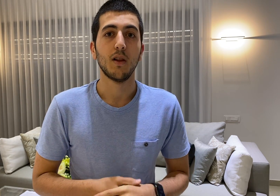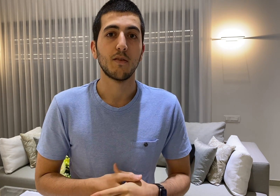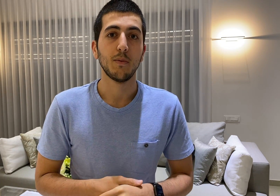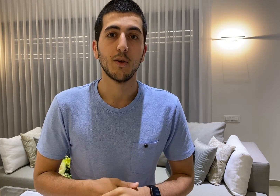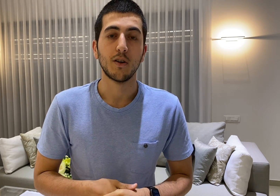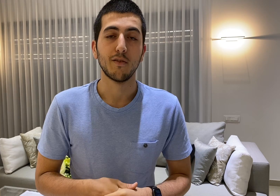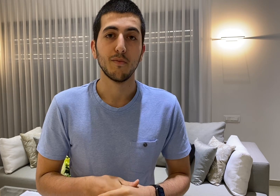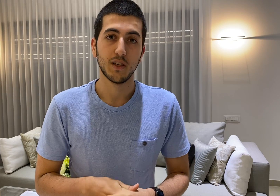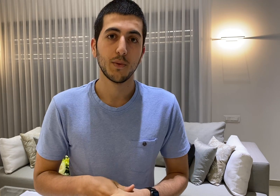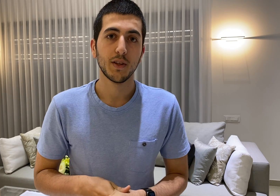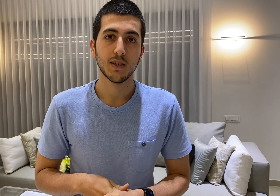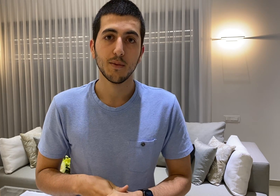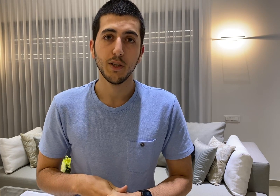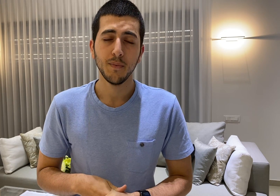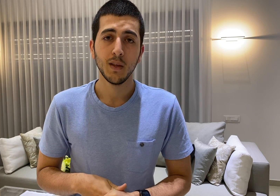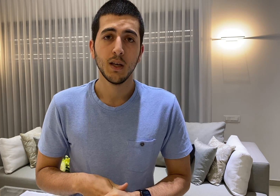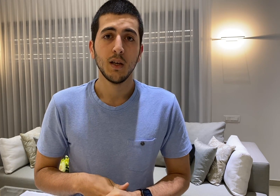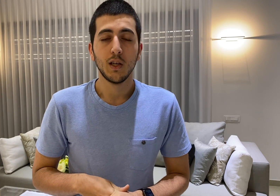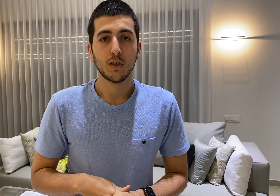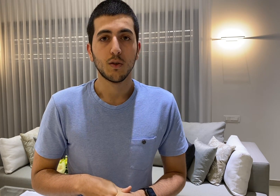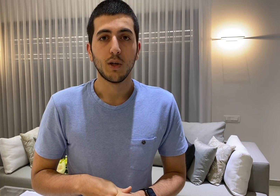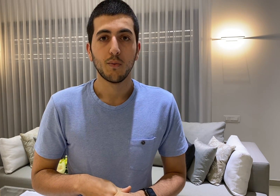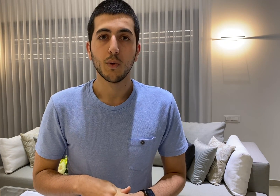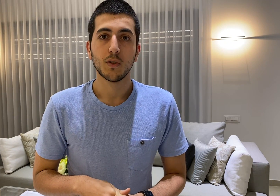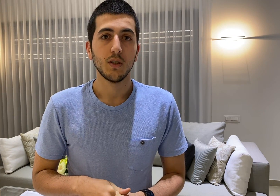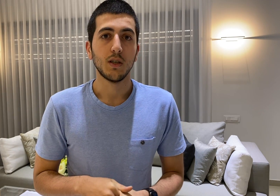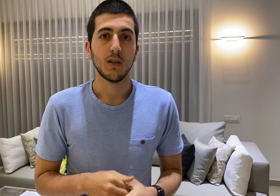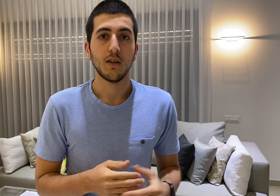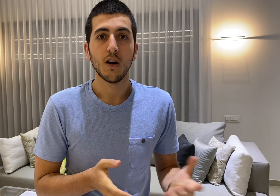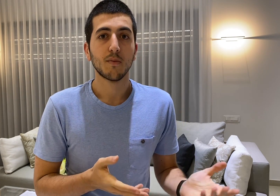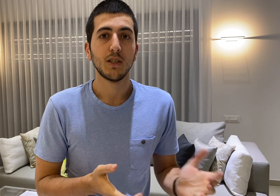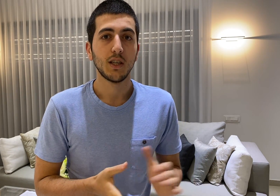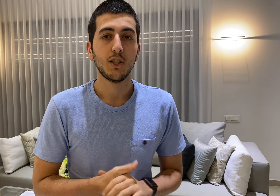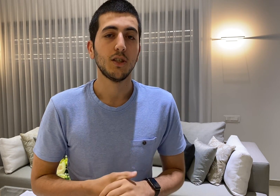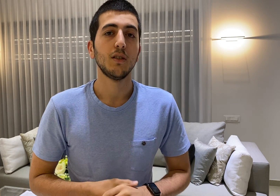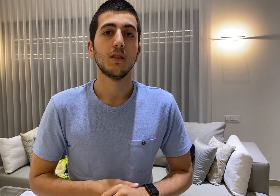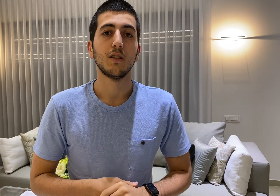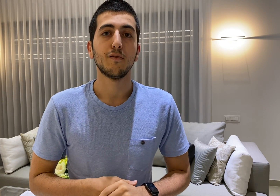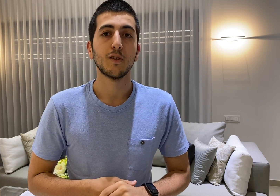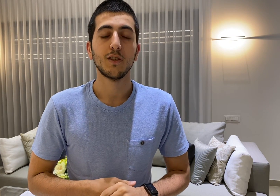of people are familiar with this library so I wrote an augmentation function that